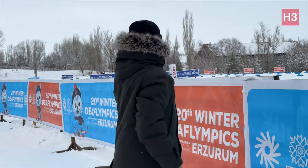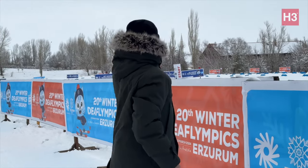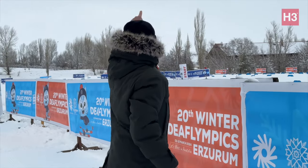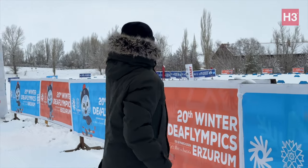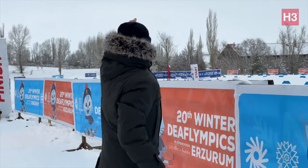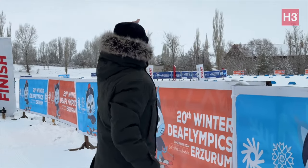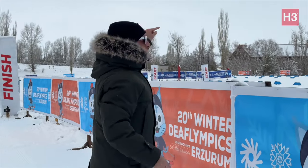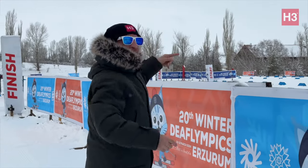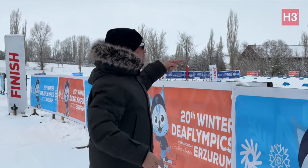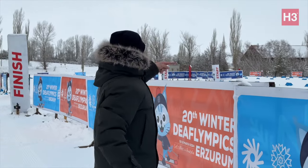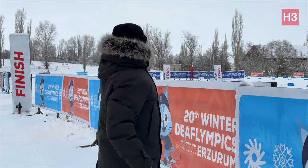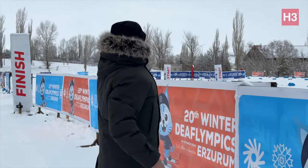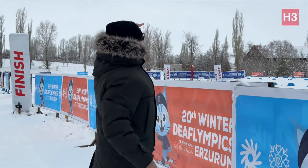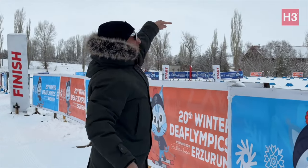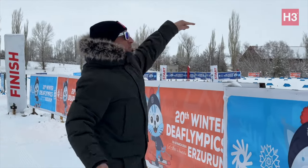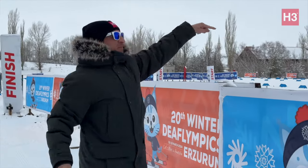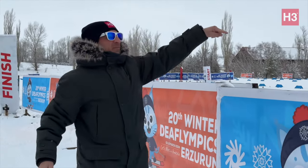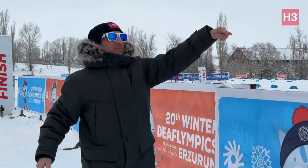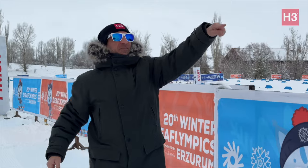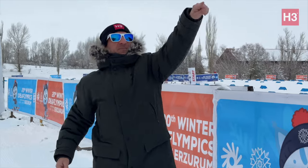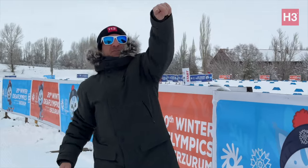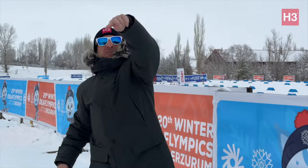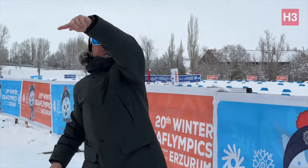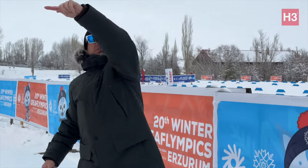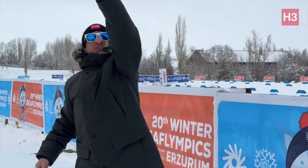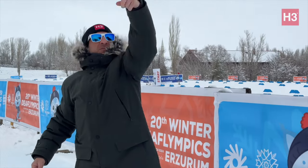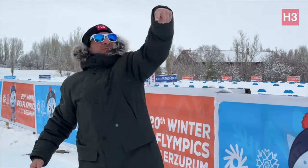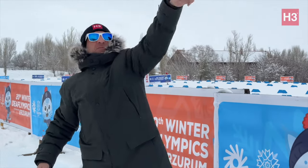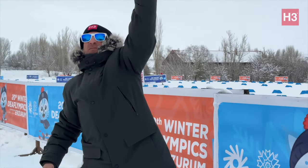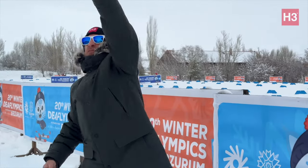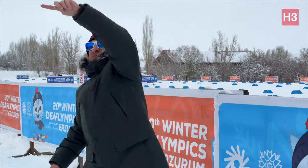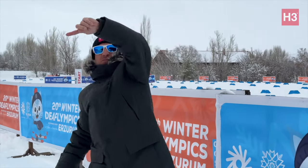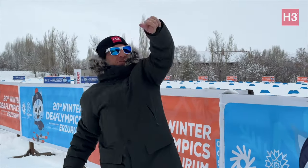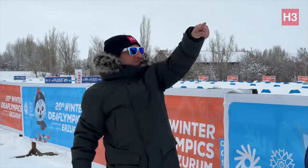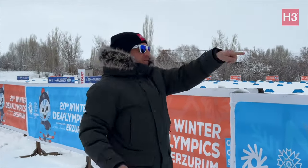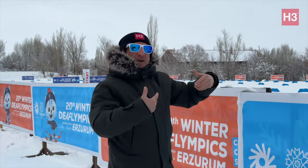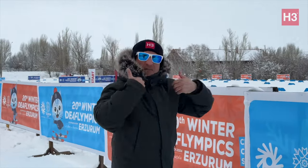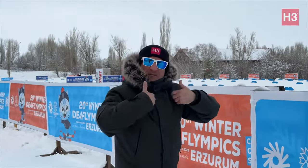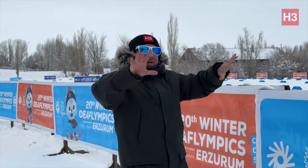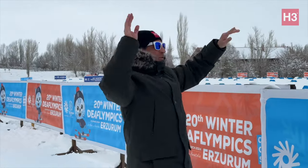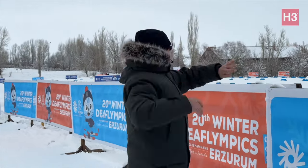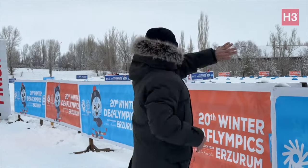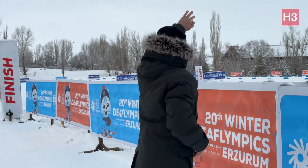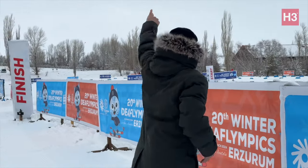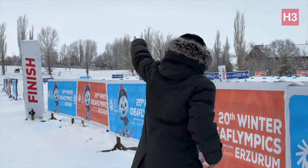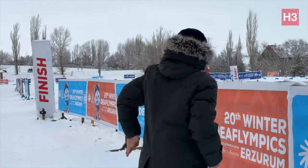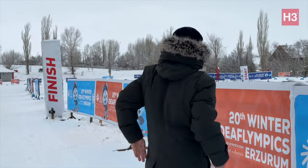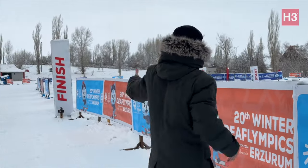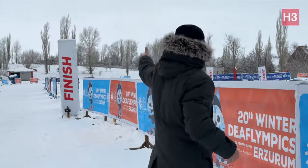around there and goes all the way to the finish line there.